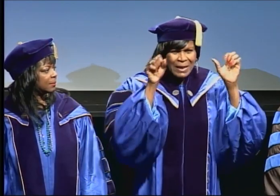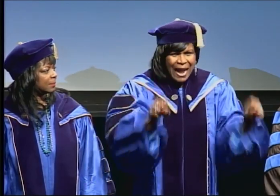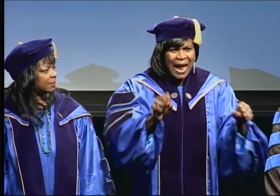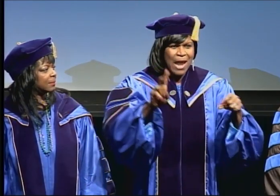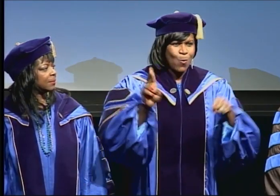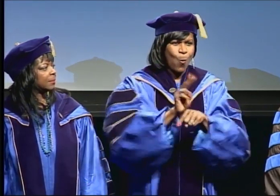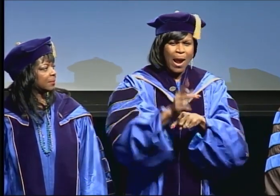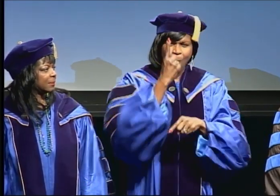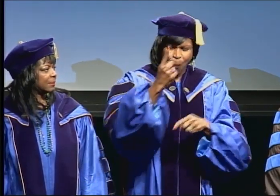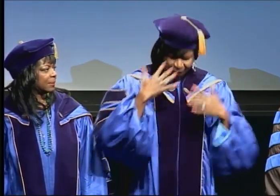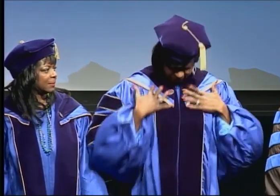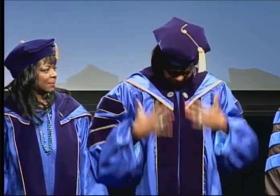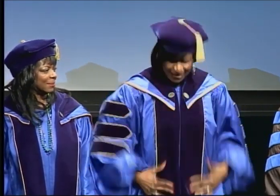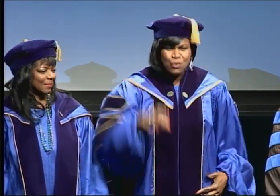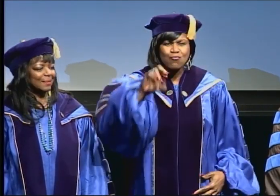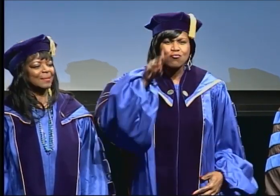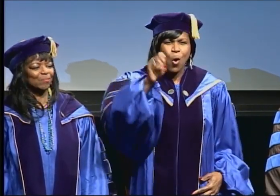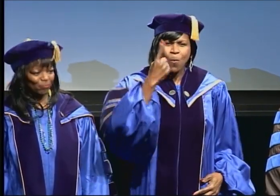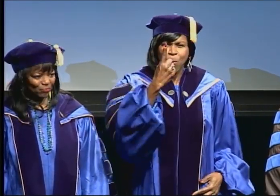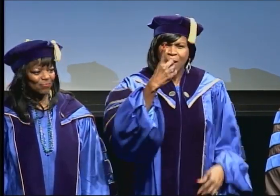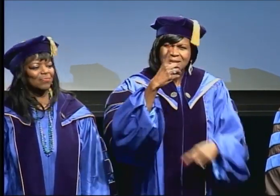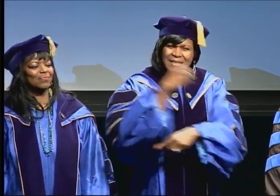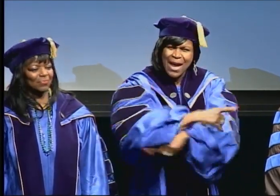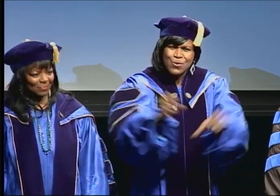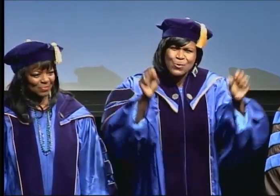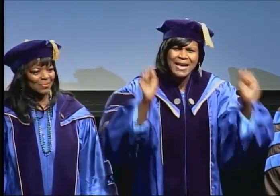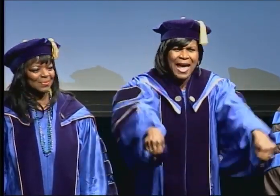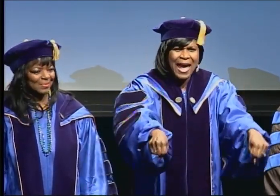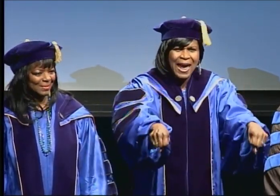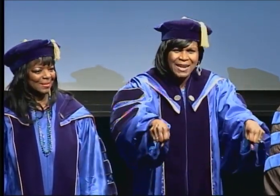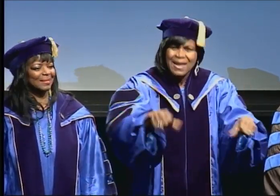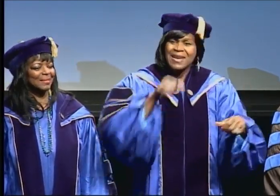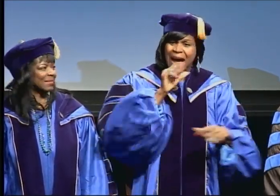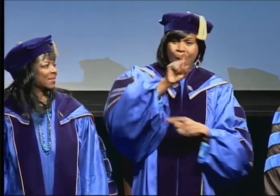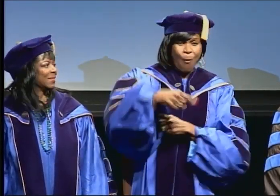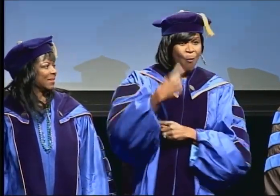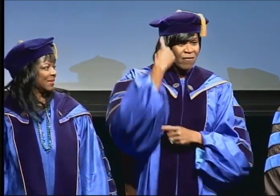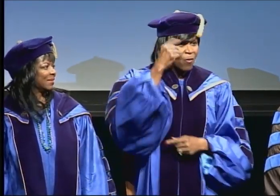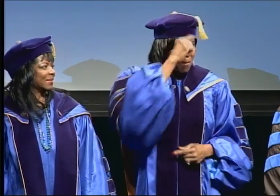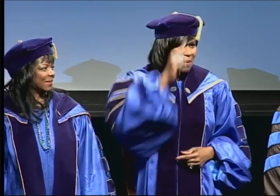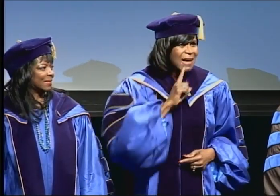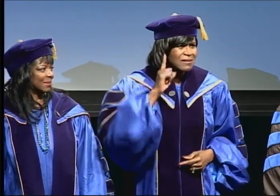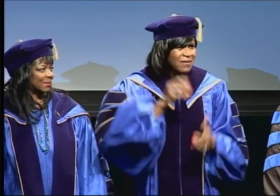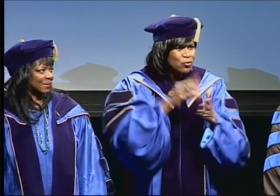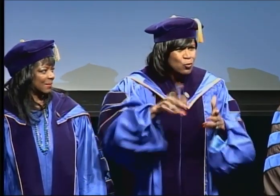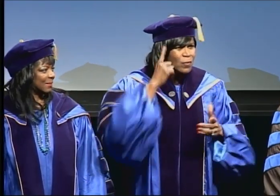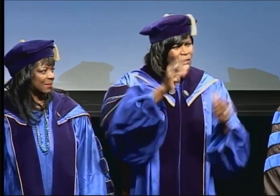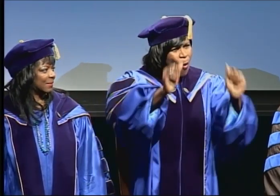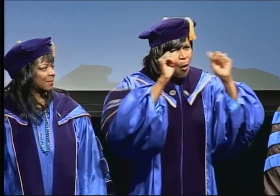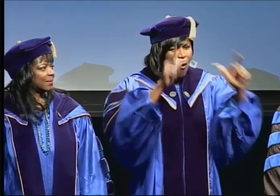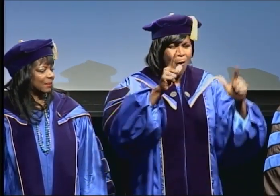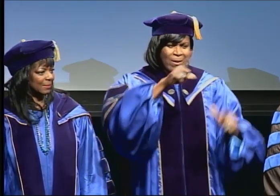That one day you can be wearing this robe. And for all of you black deaf students and all Gallaudet students so you can be